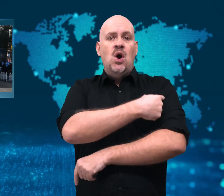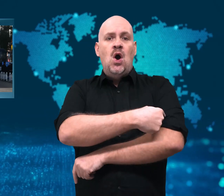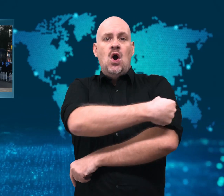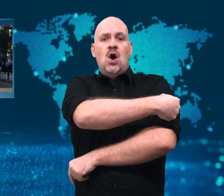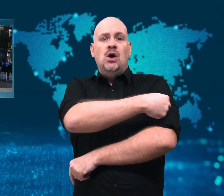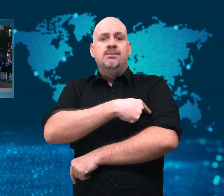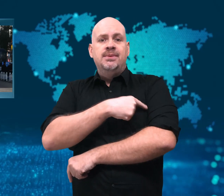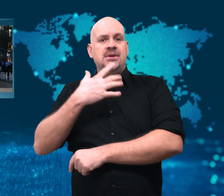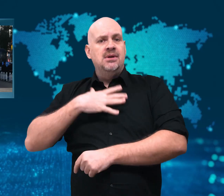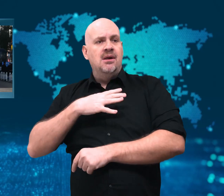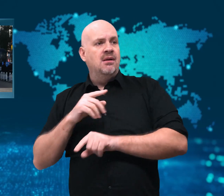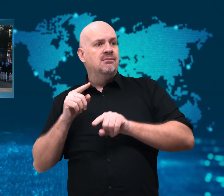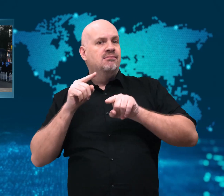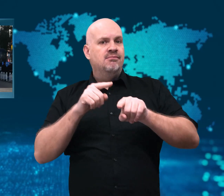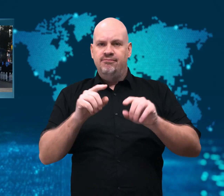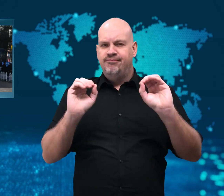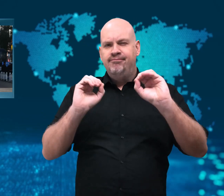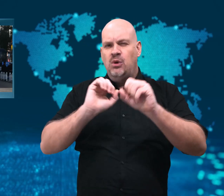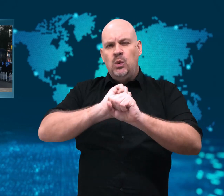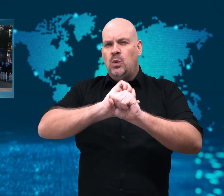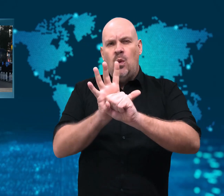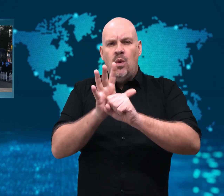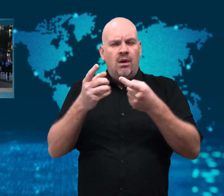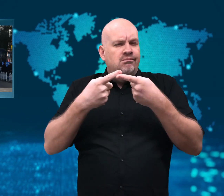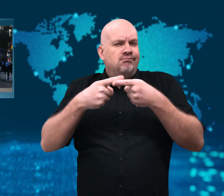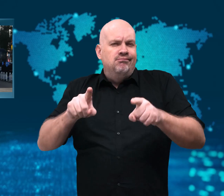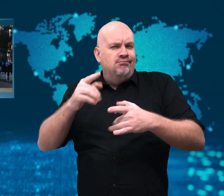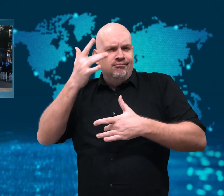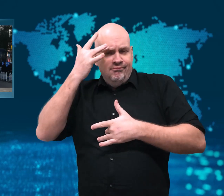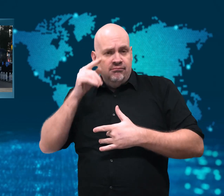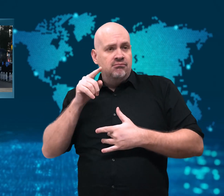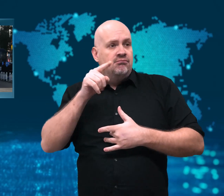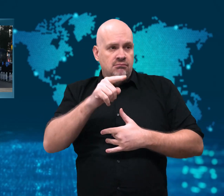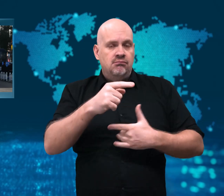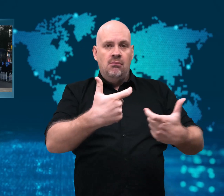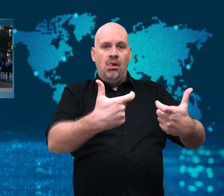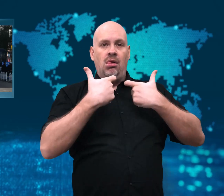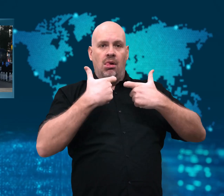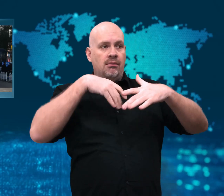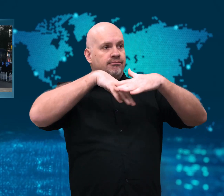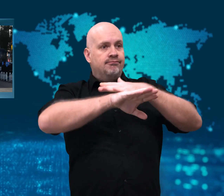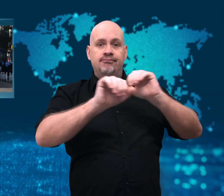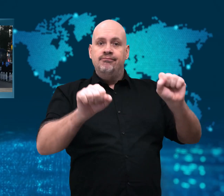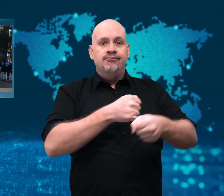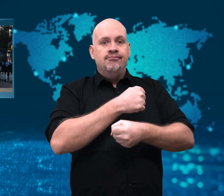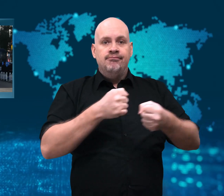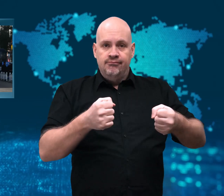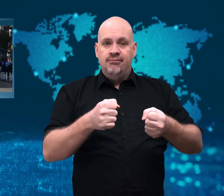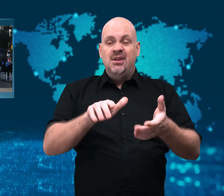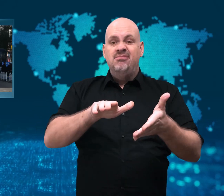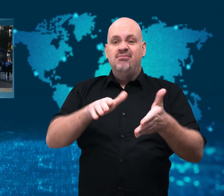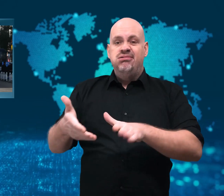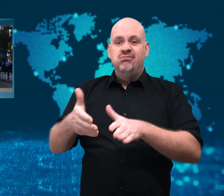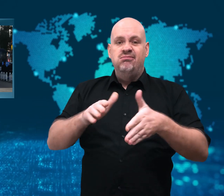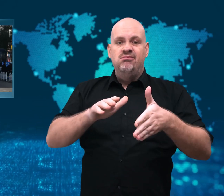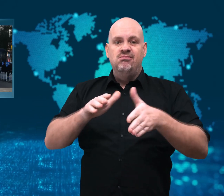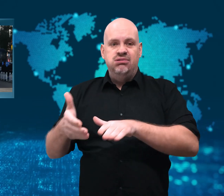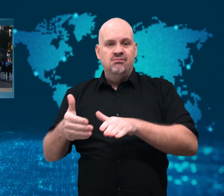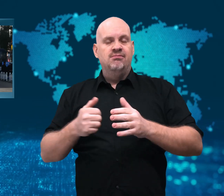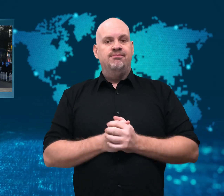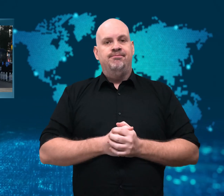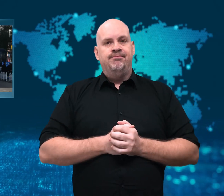caused by hospitals that turned away patients who had issues